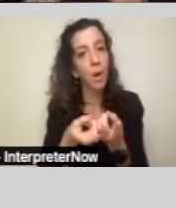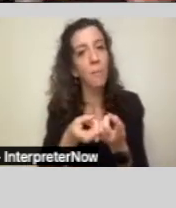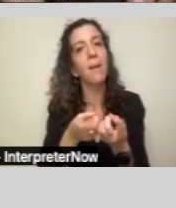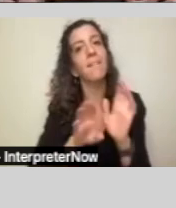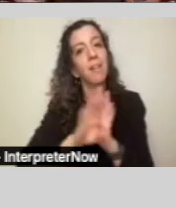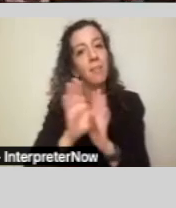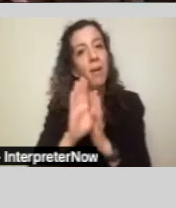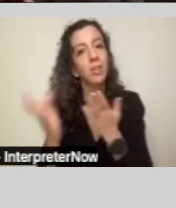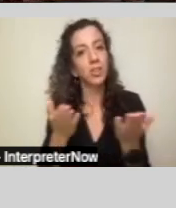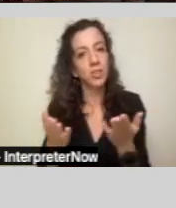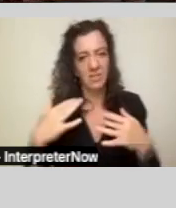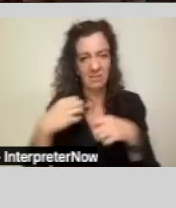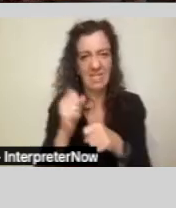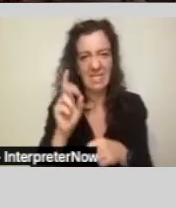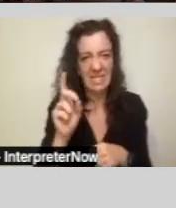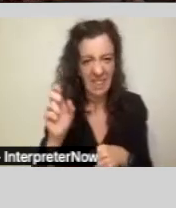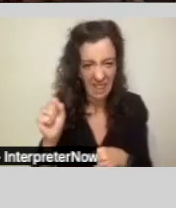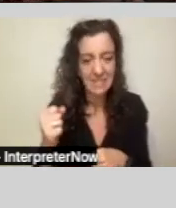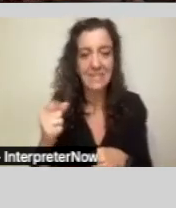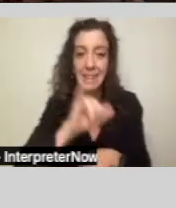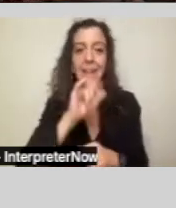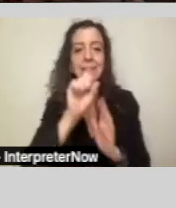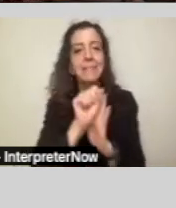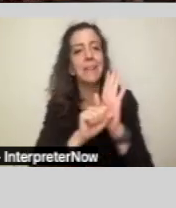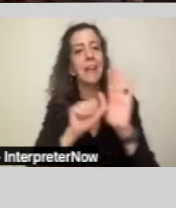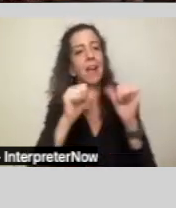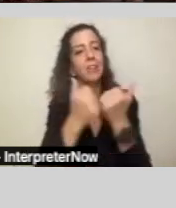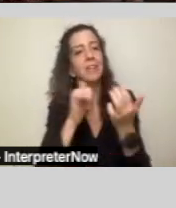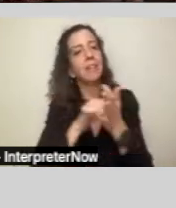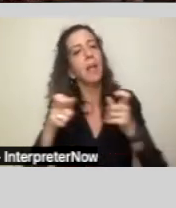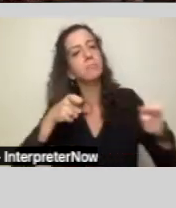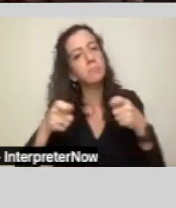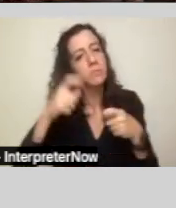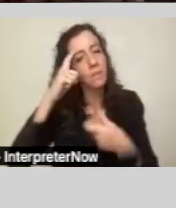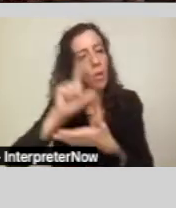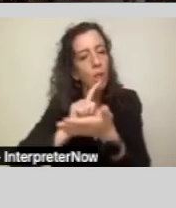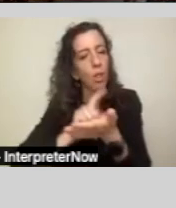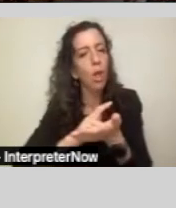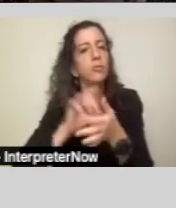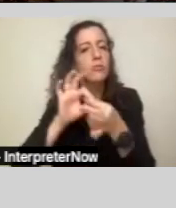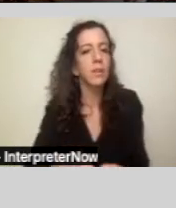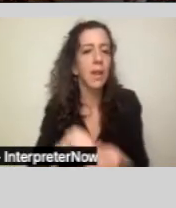state agency that has jurisdiction over the laws relating to the care, the custody, and